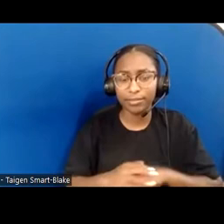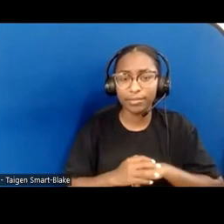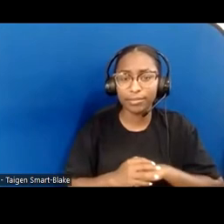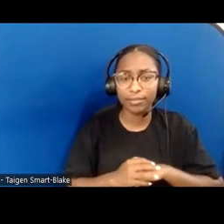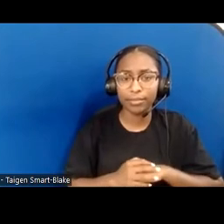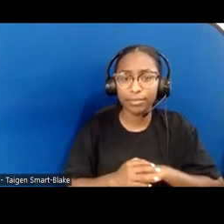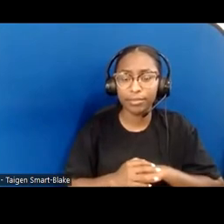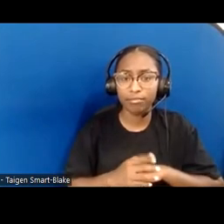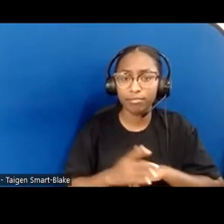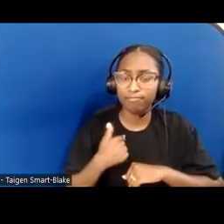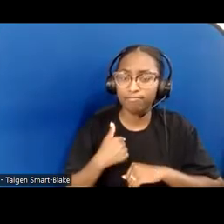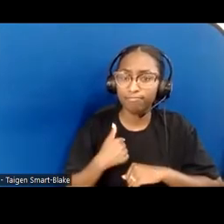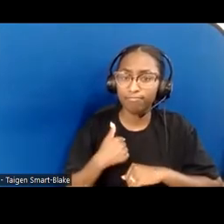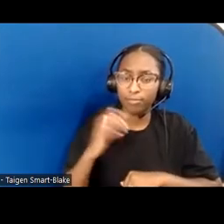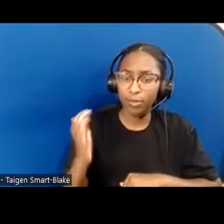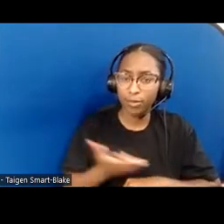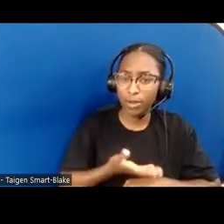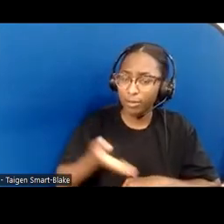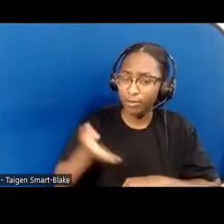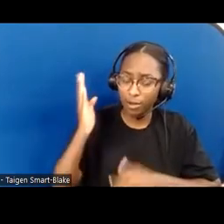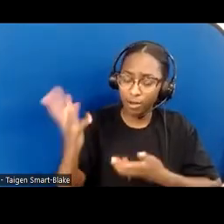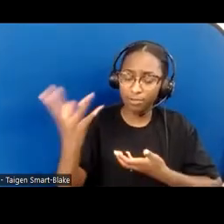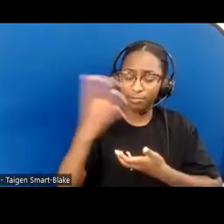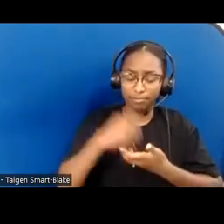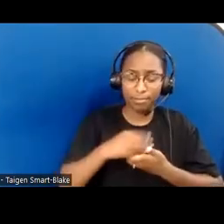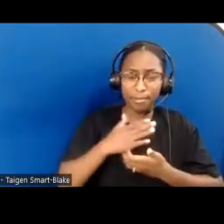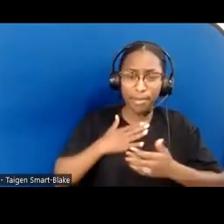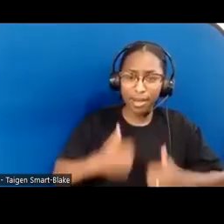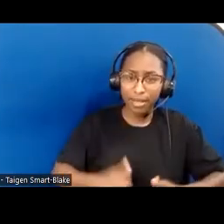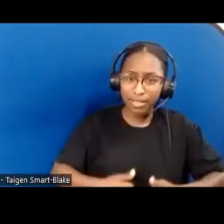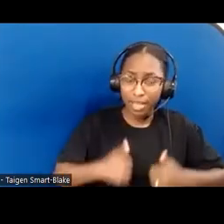of the Beatitudes in my life, and in my son's and my relationship.